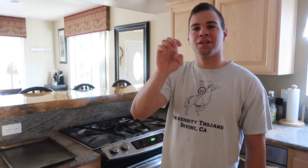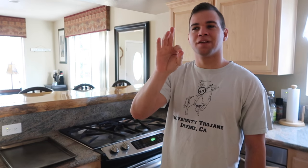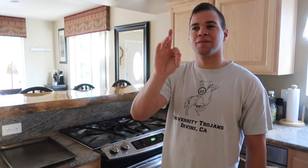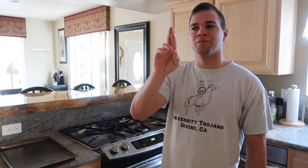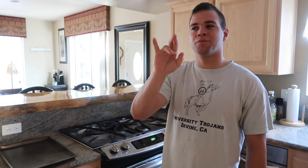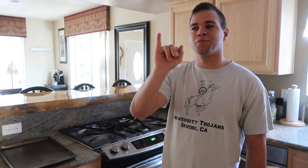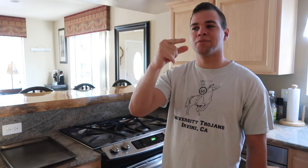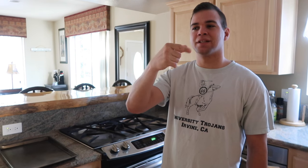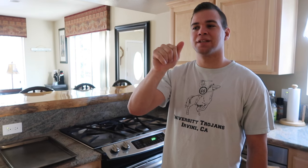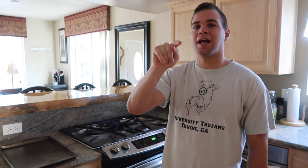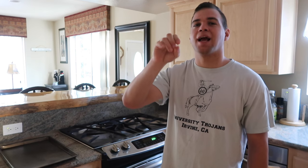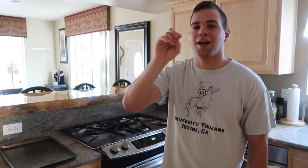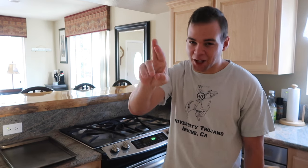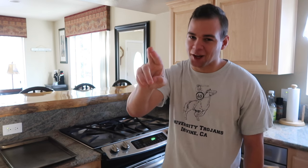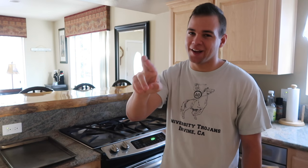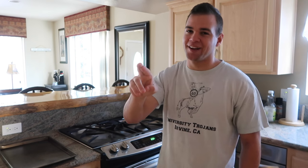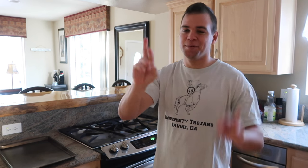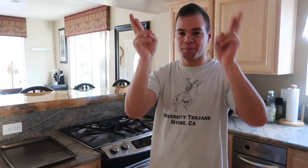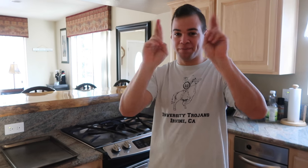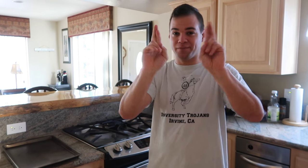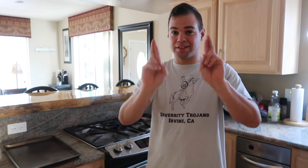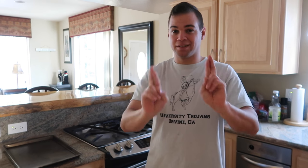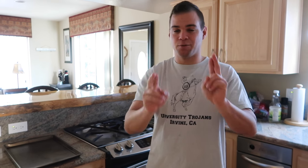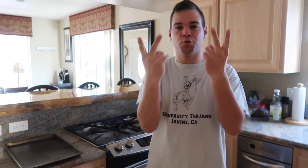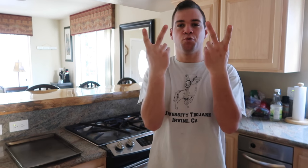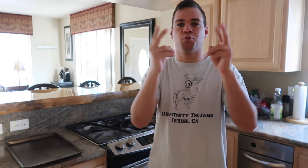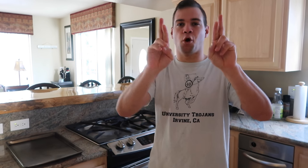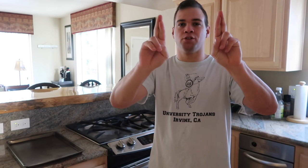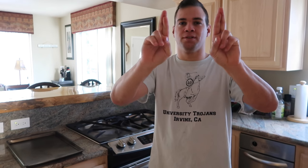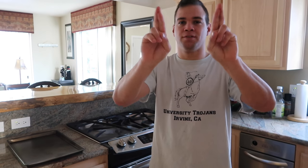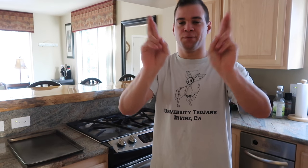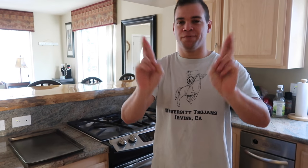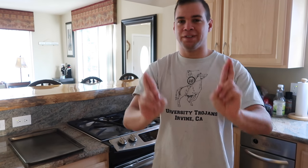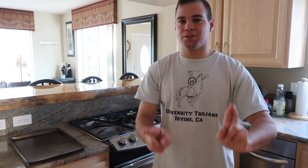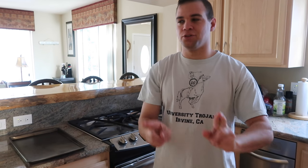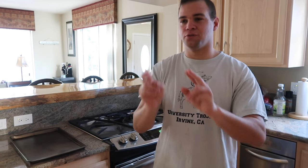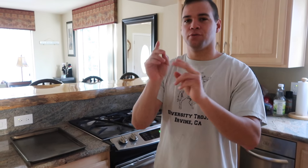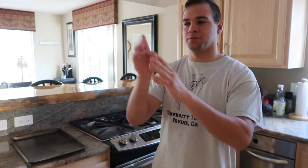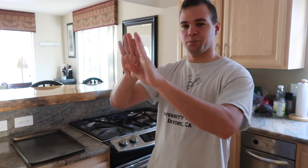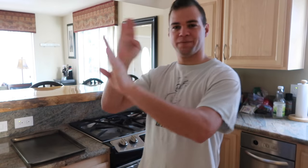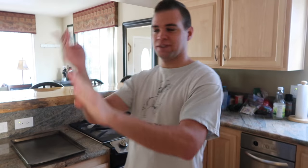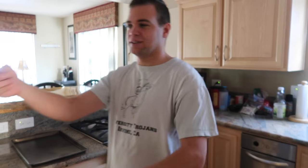r-e-f-r-i-g-a-t-o-r ???? with twos on both hands and then r's so let's open it